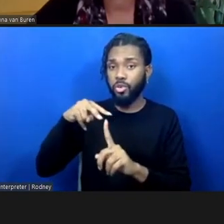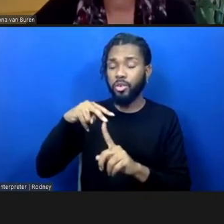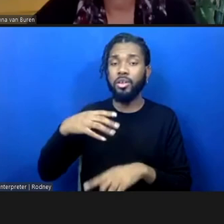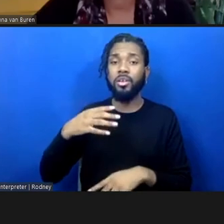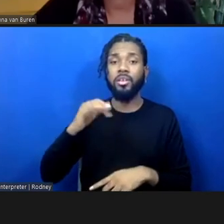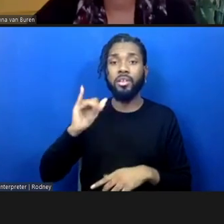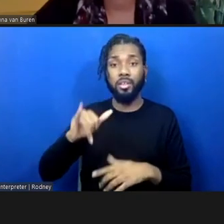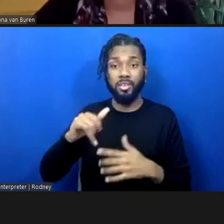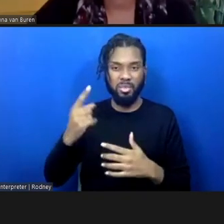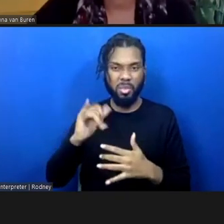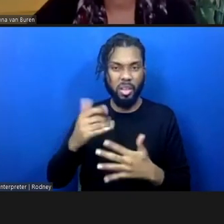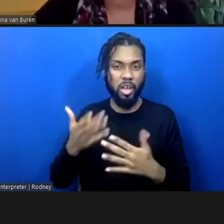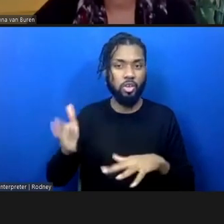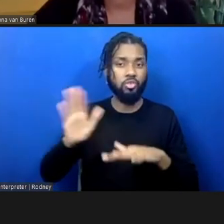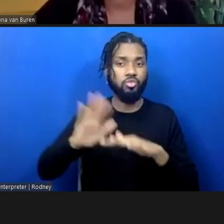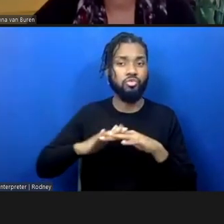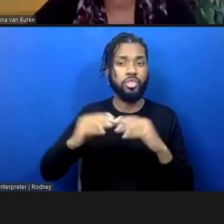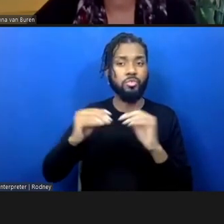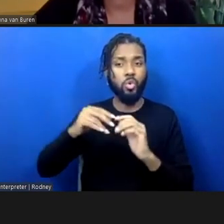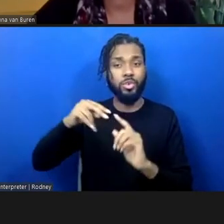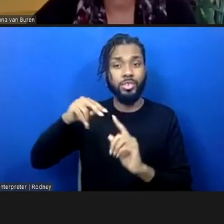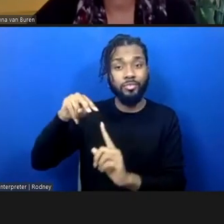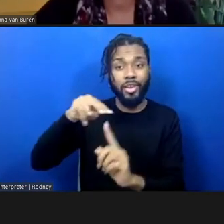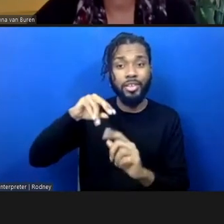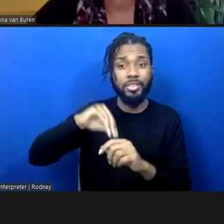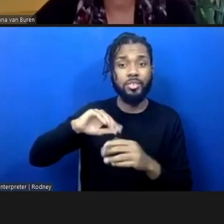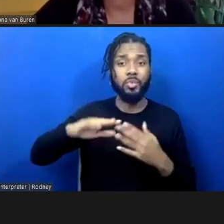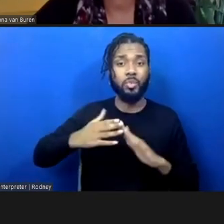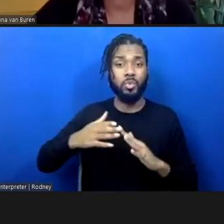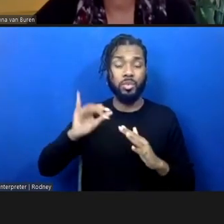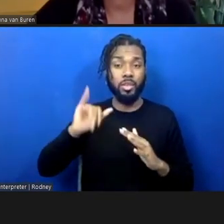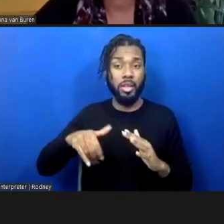increased surveillance in our communities sounds like there's less